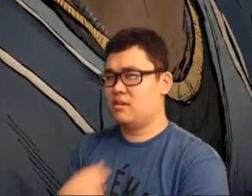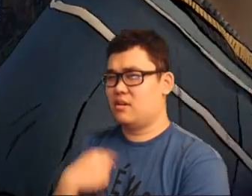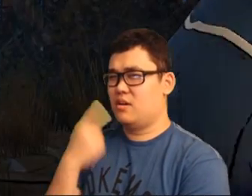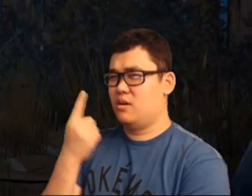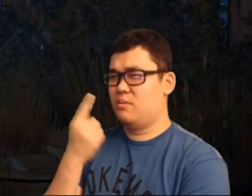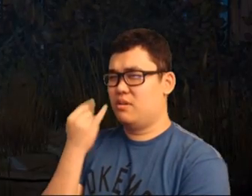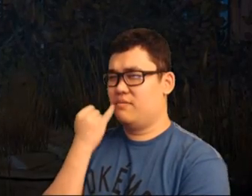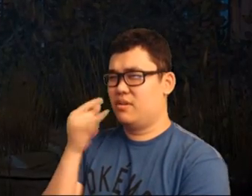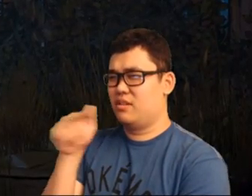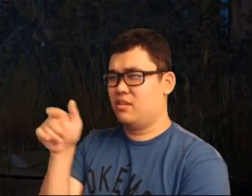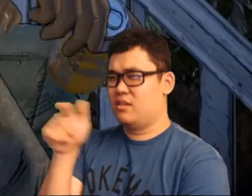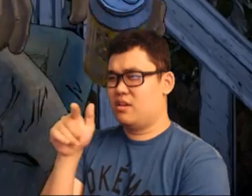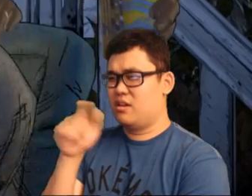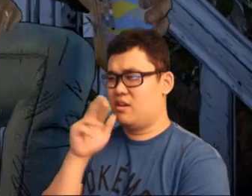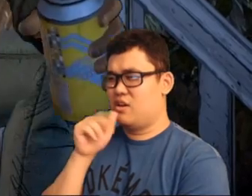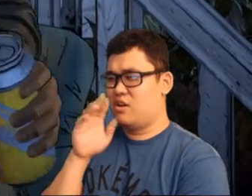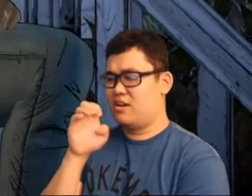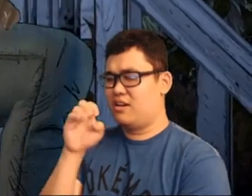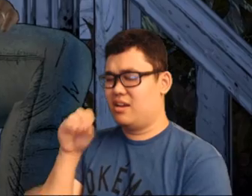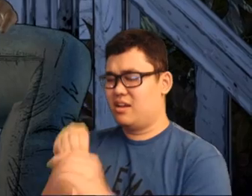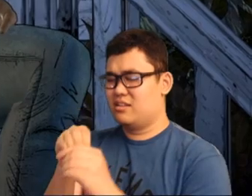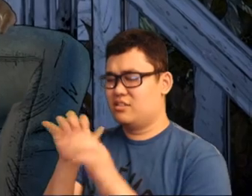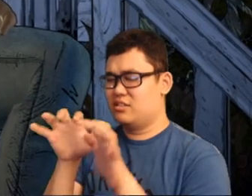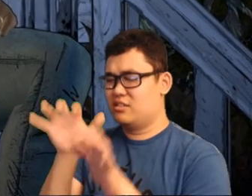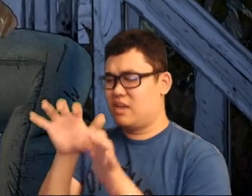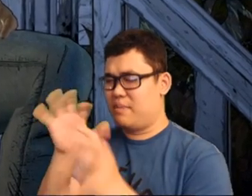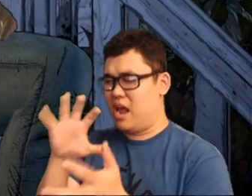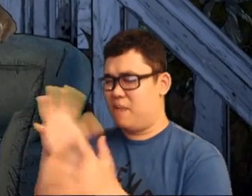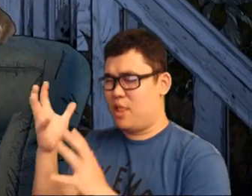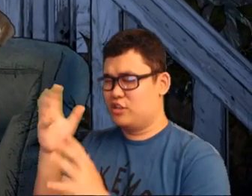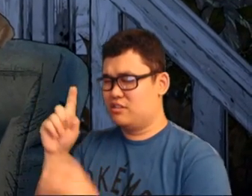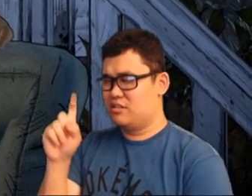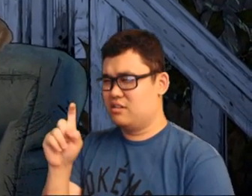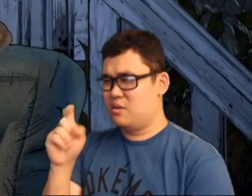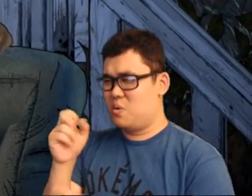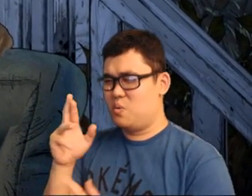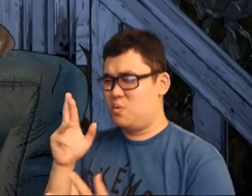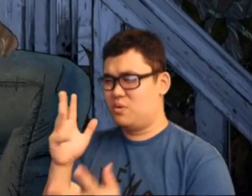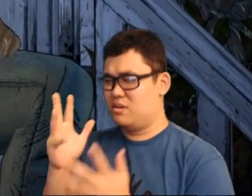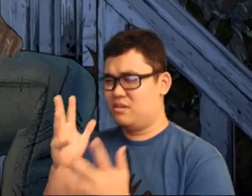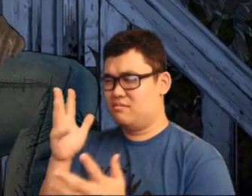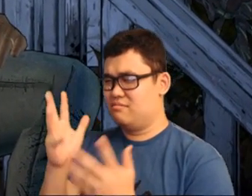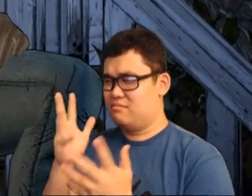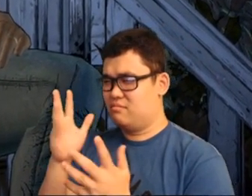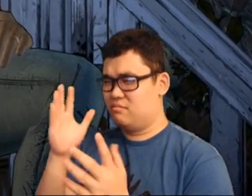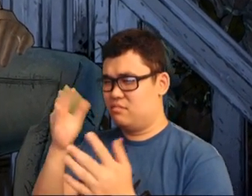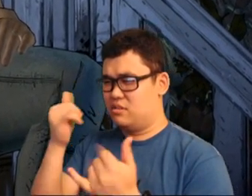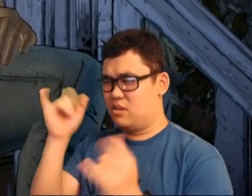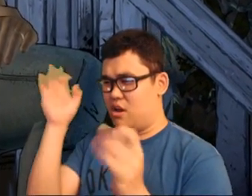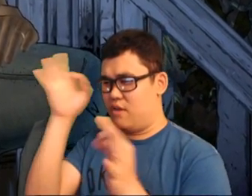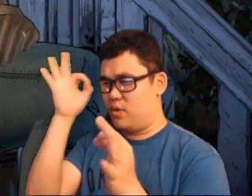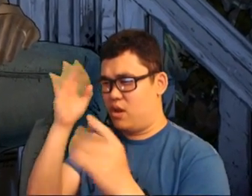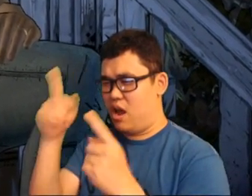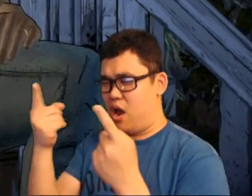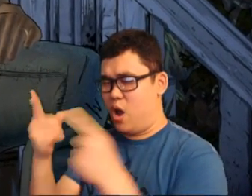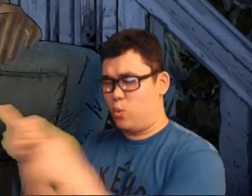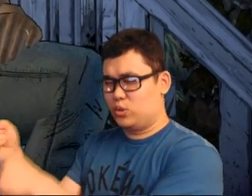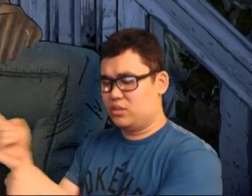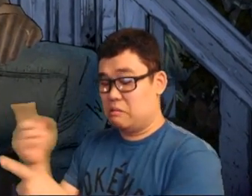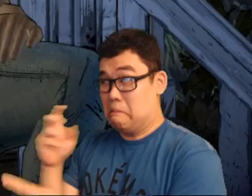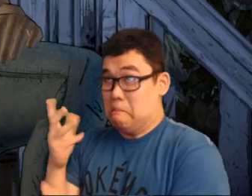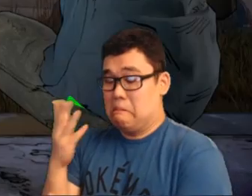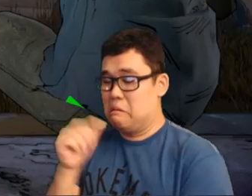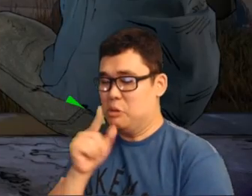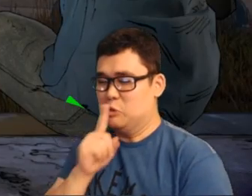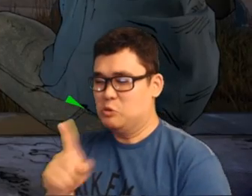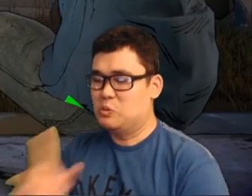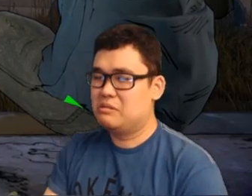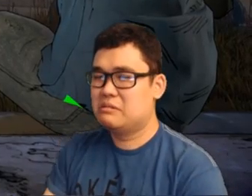I wonder if they already are in a zombie apocalypse or they have no idea that it already happen.